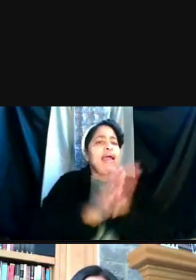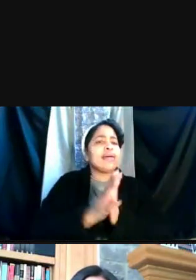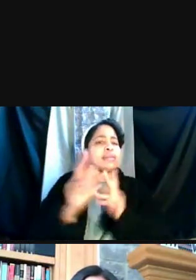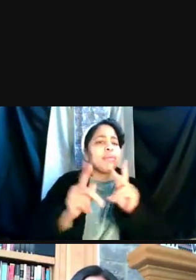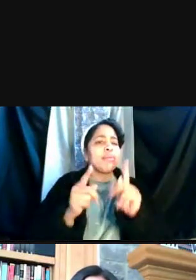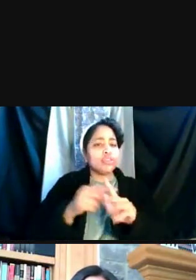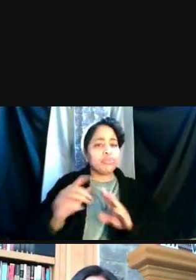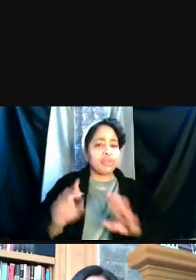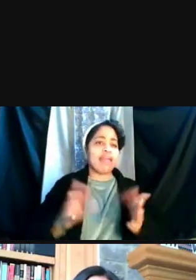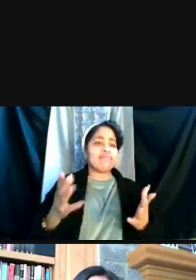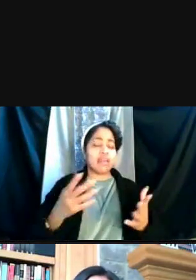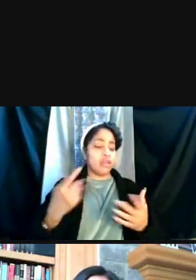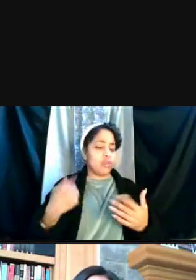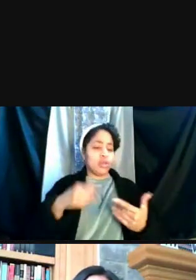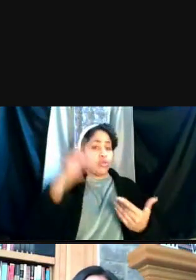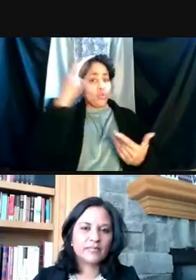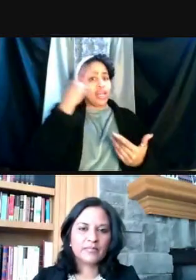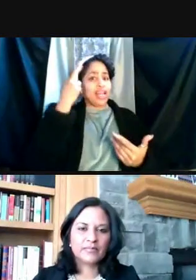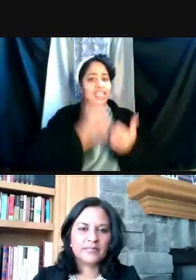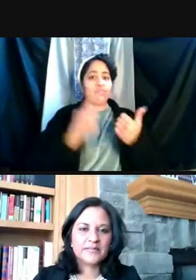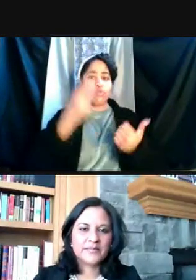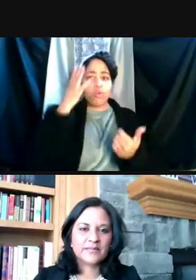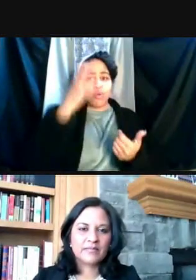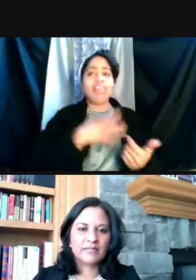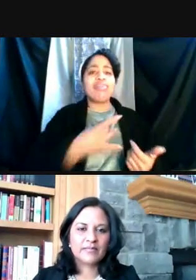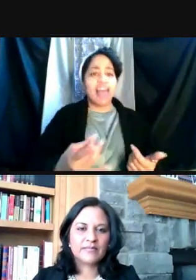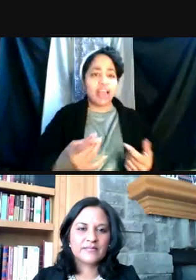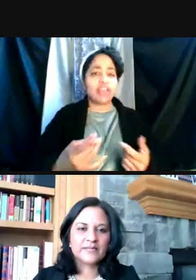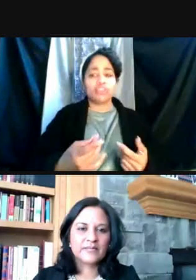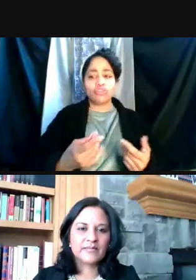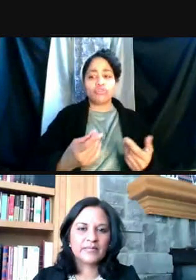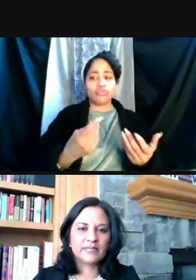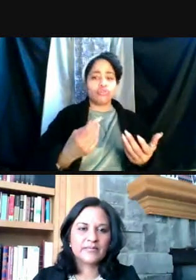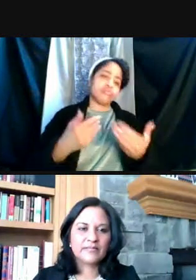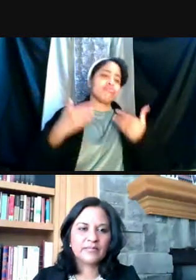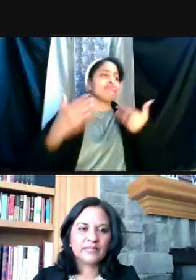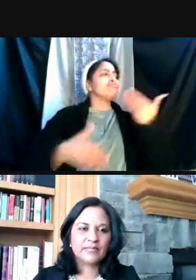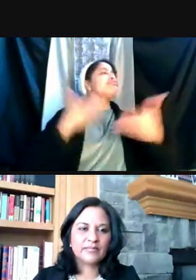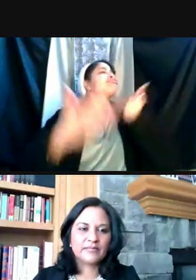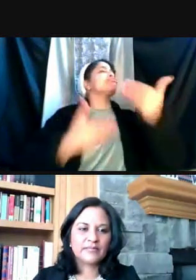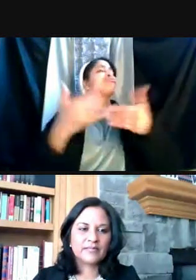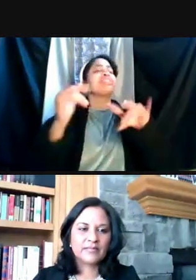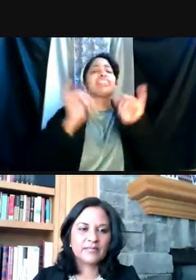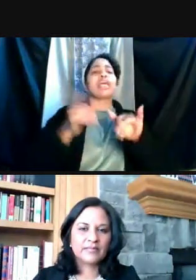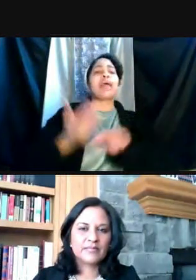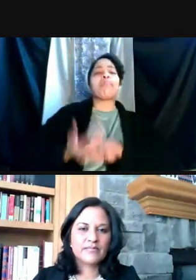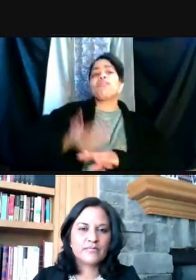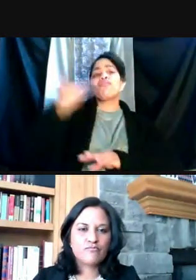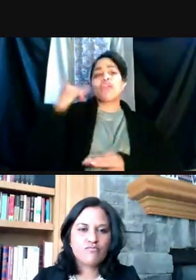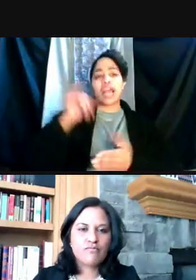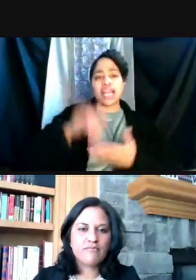We realize everybody would like to go about their business exactly as they please. And that's our ultimate goal.